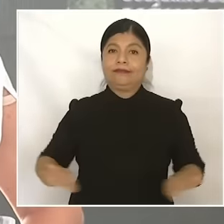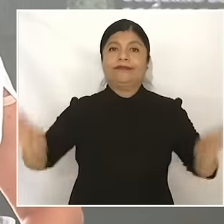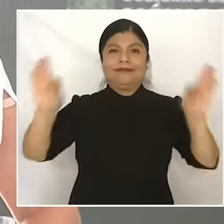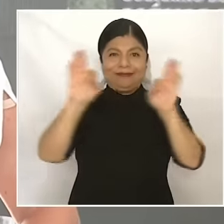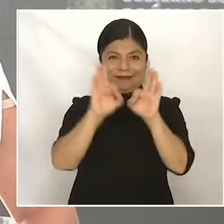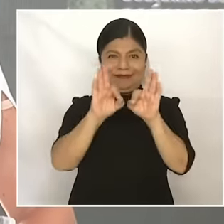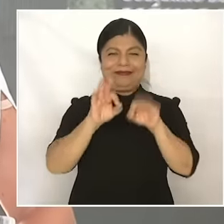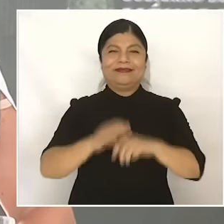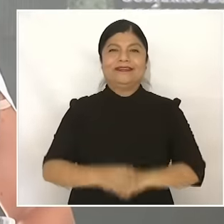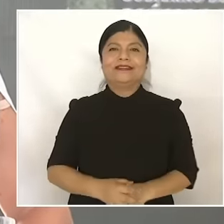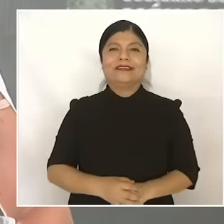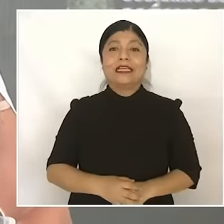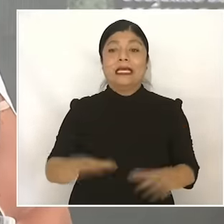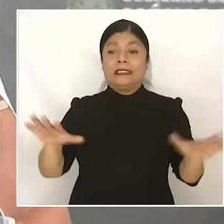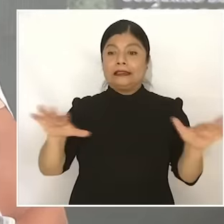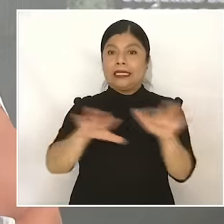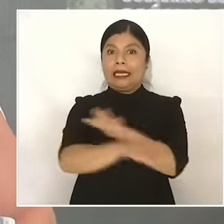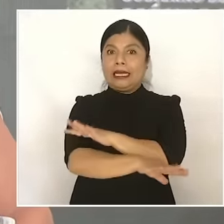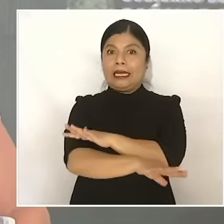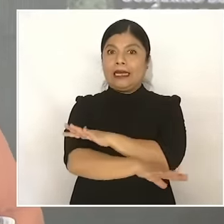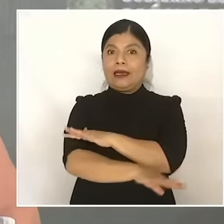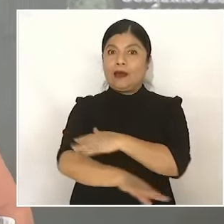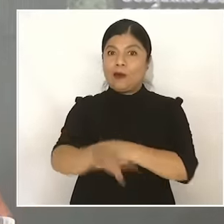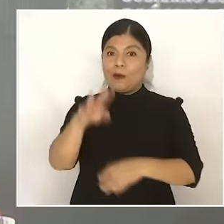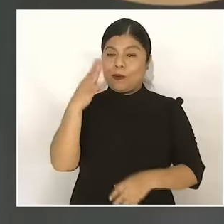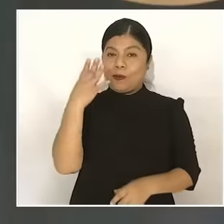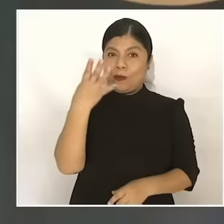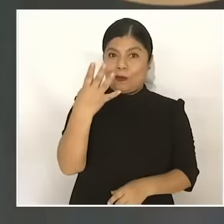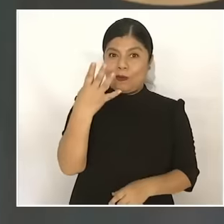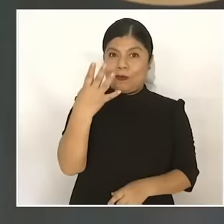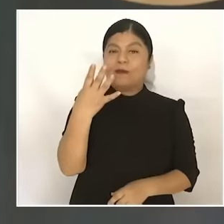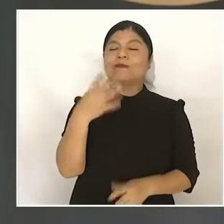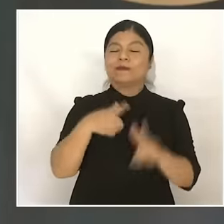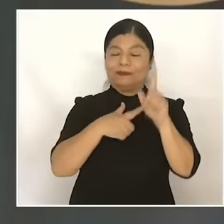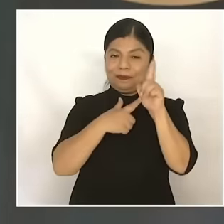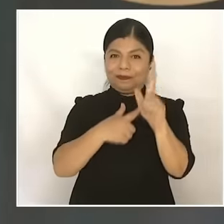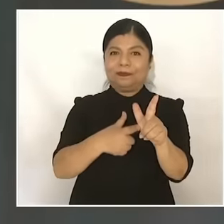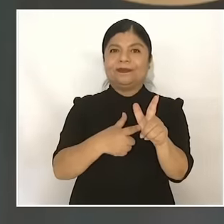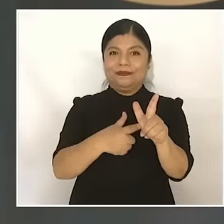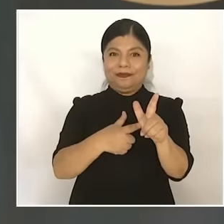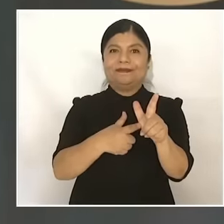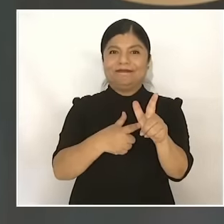transformation of public life in Mexico because there will be no going back because